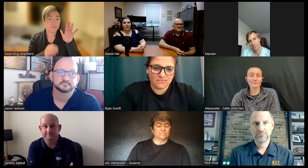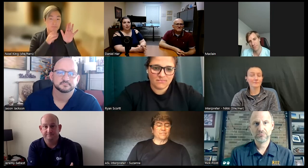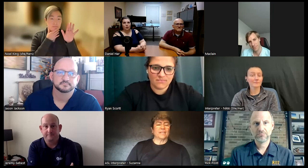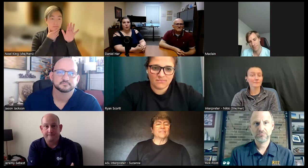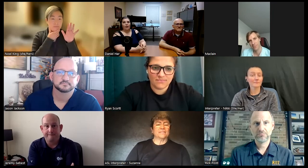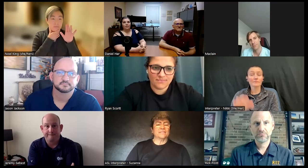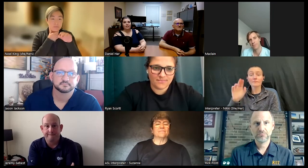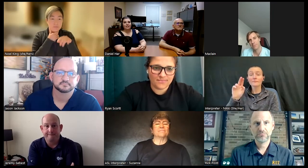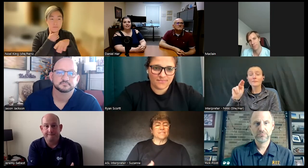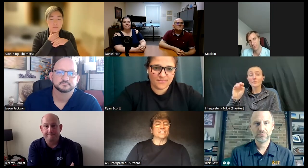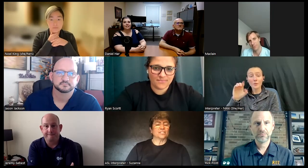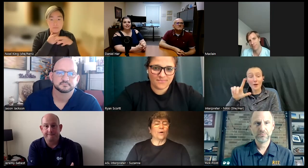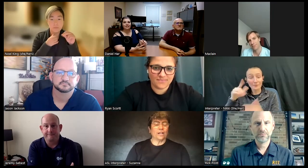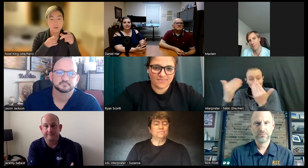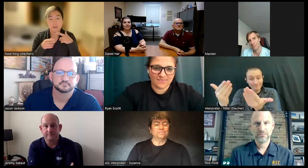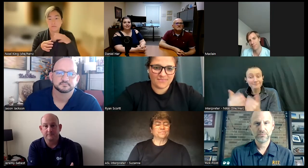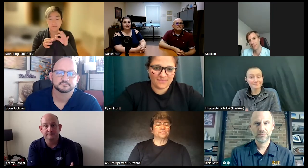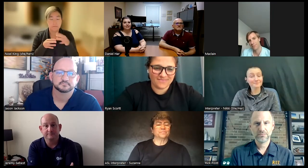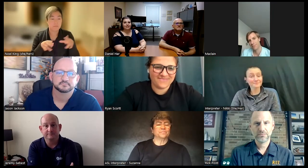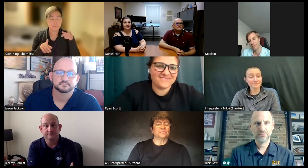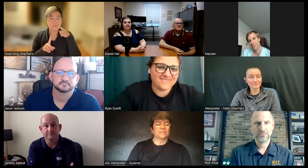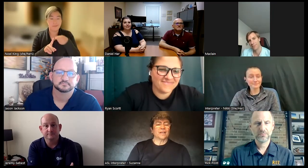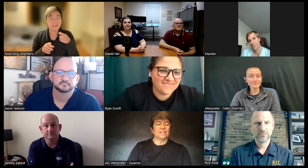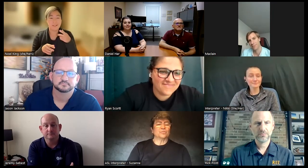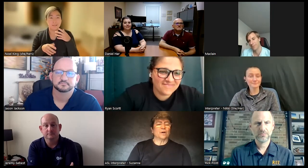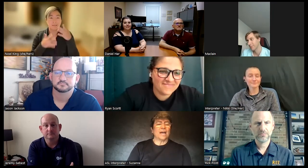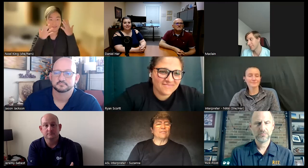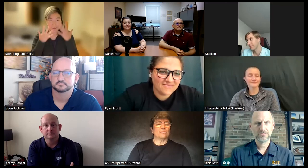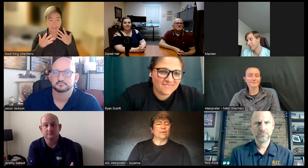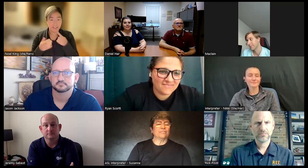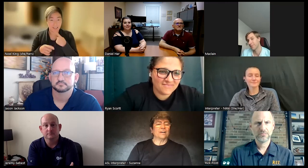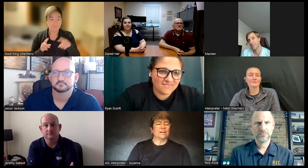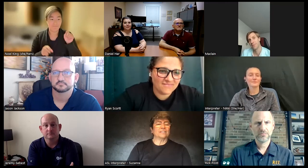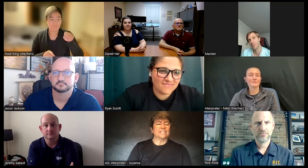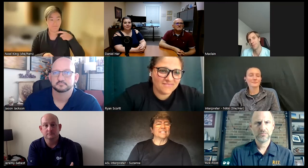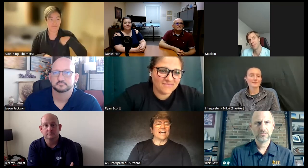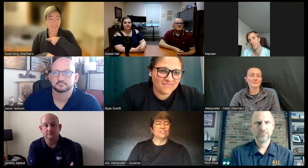Noel this is Noel I just want to have a brief uh it's sad